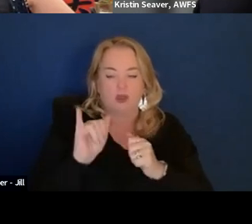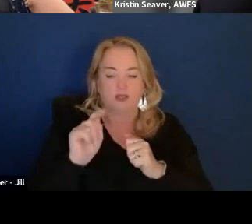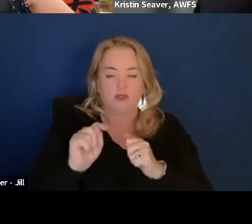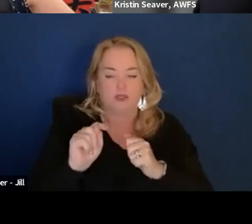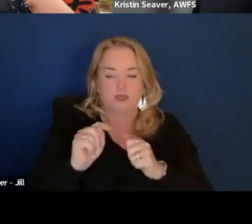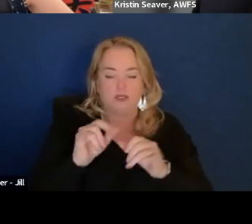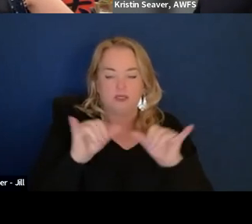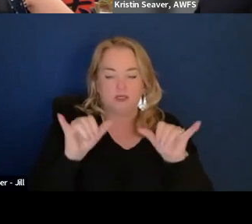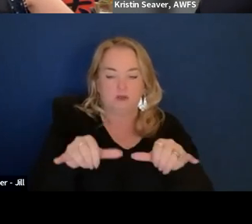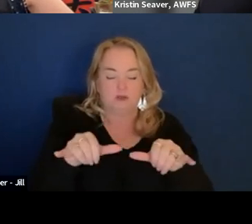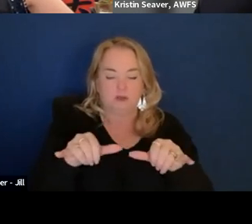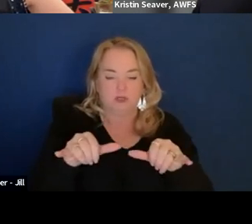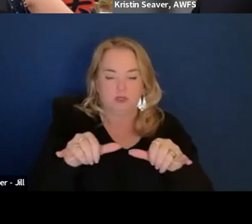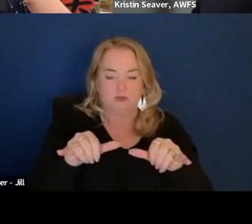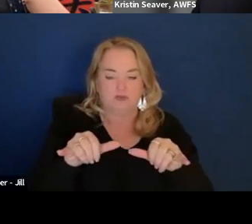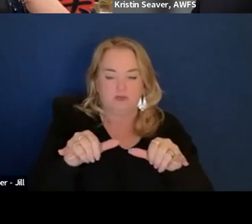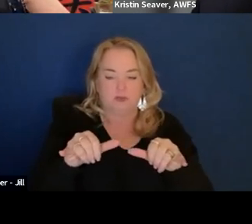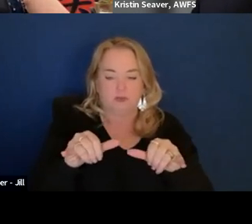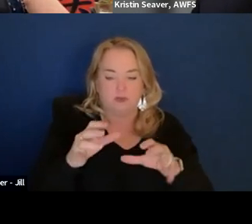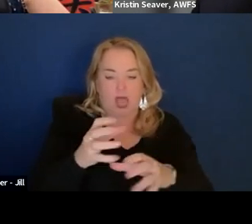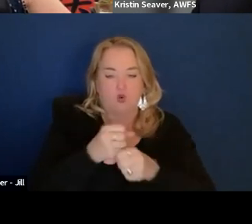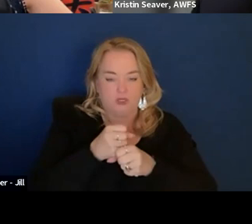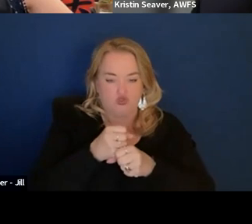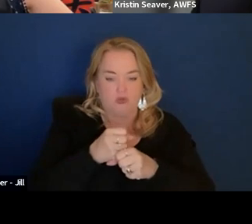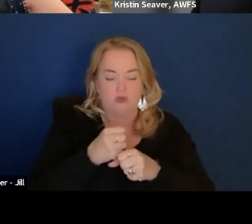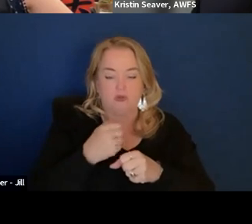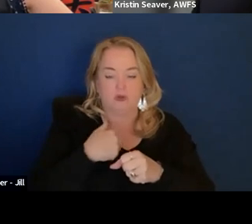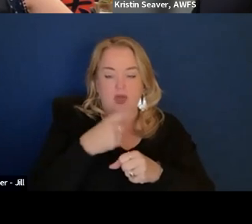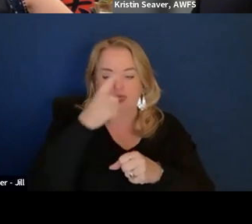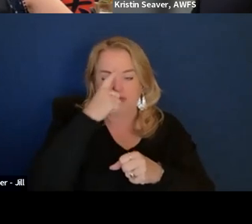Mainly because I feel like there is a lack of guidance.